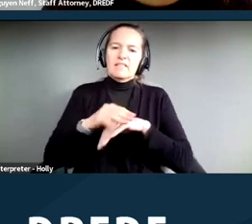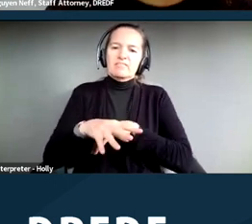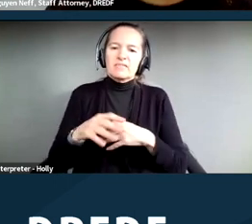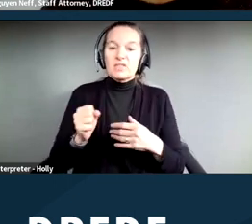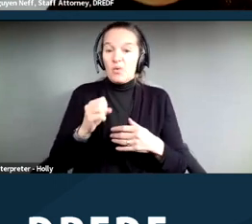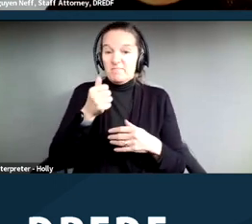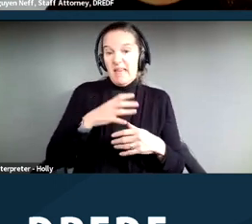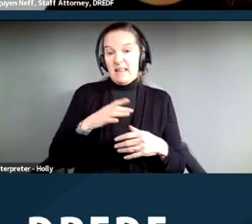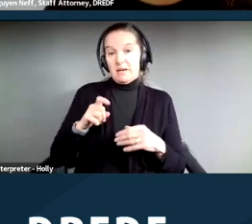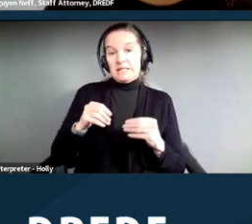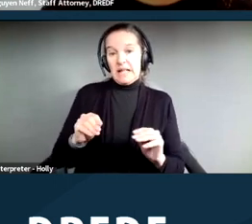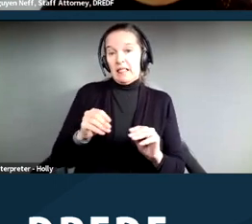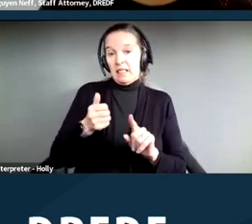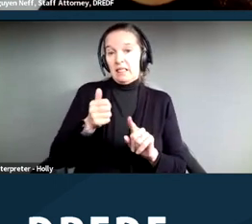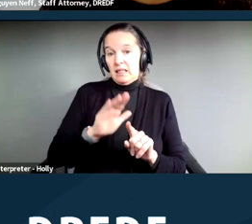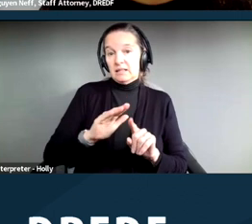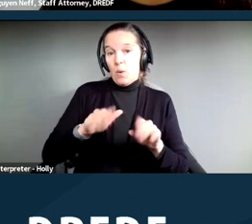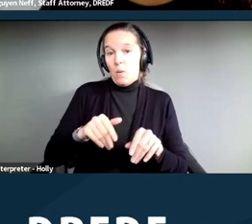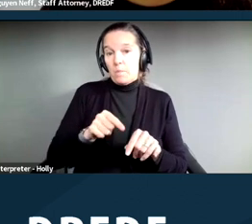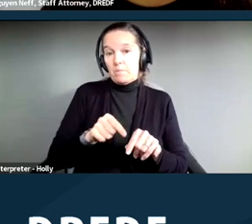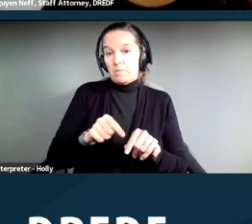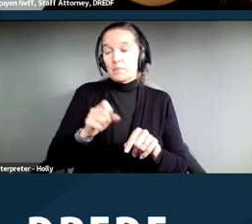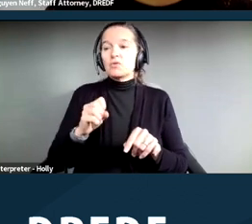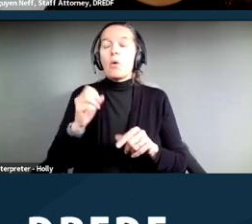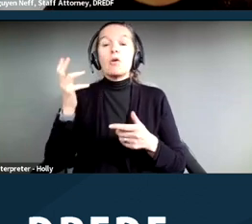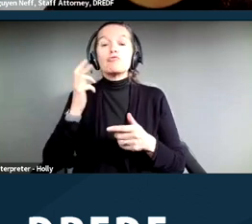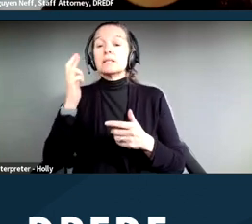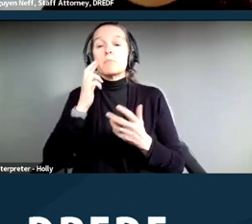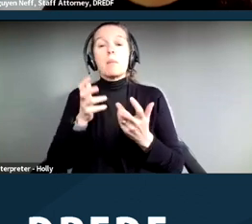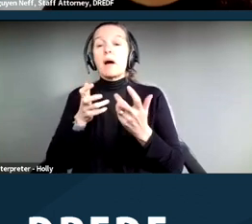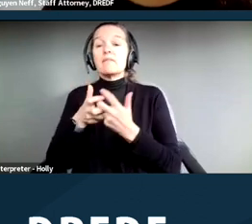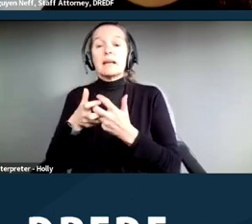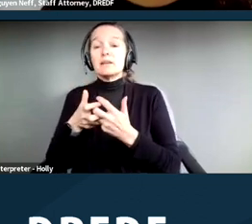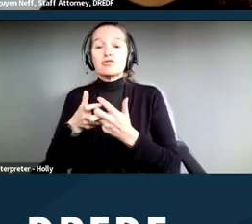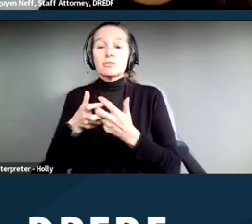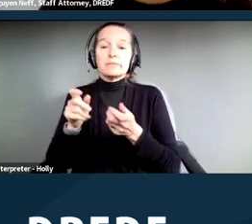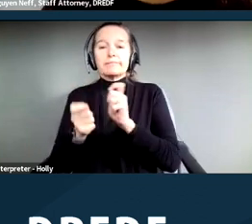So in that situation, the reasonable modification would be getting that additional time in the